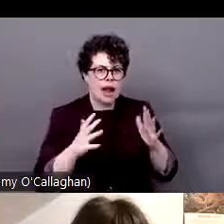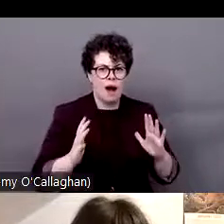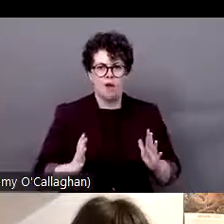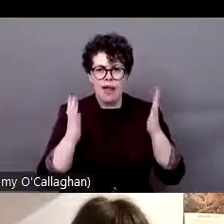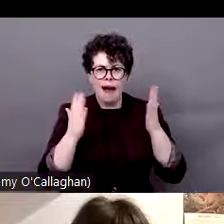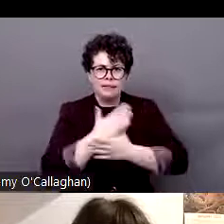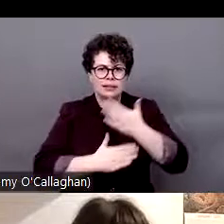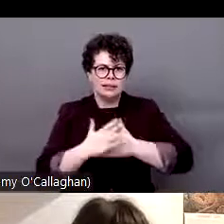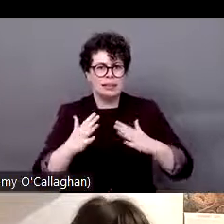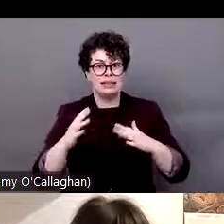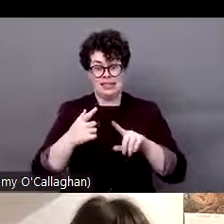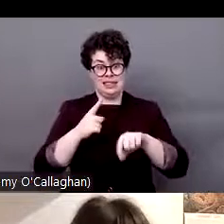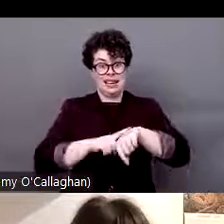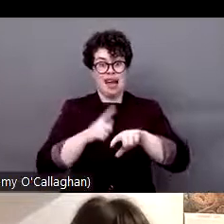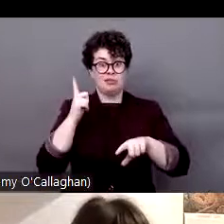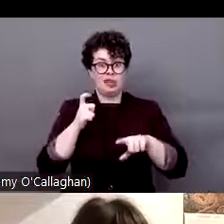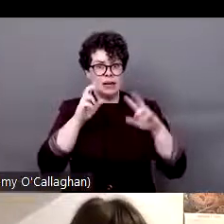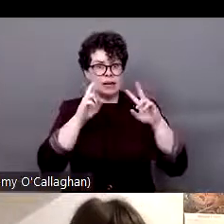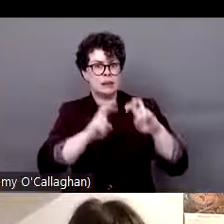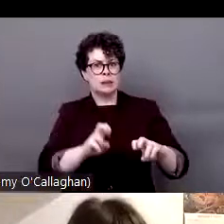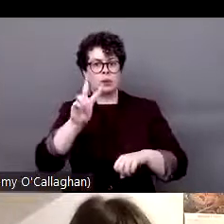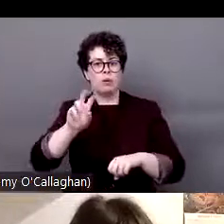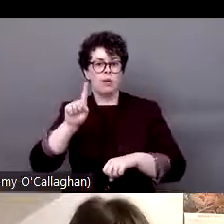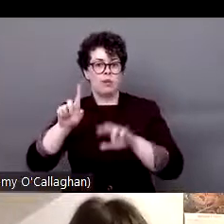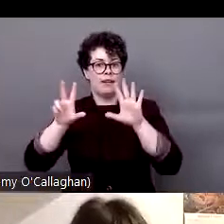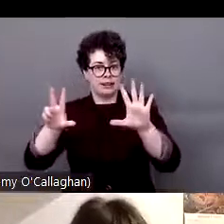advocating at the local and national levels for the social needs